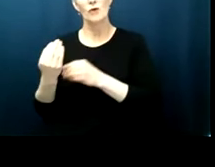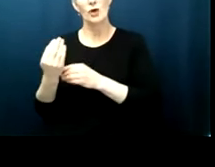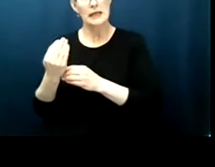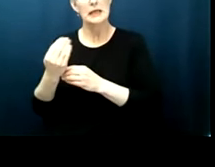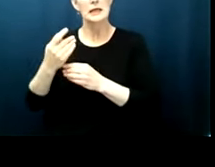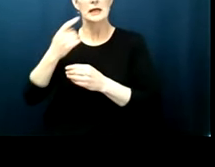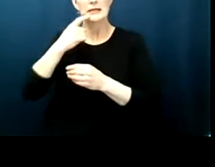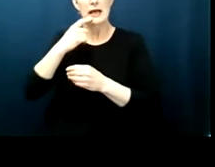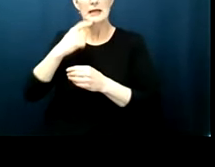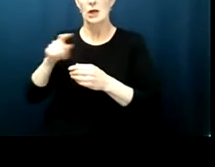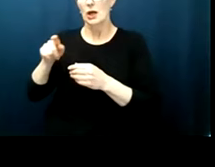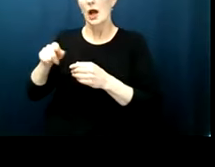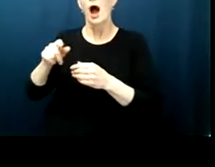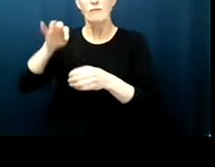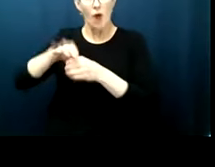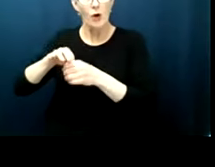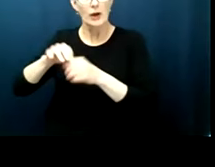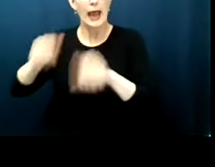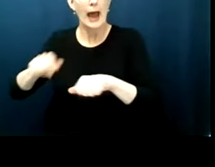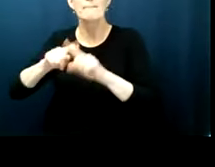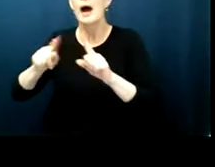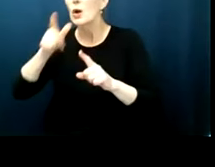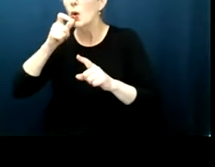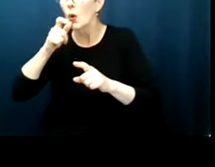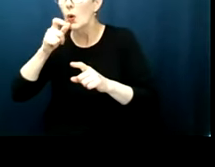who've been convicted of a felony within their state it's mentioned in the 15th amendment the